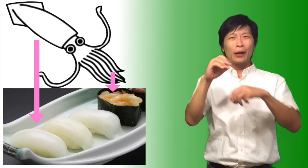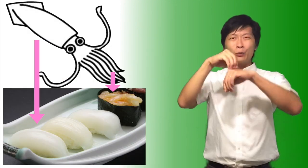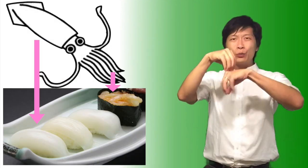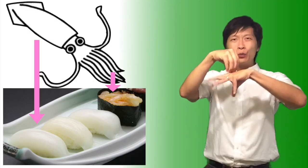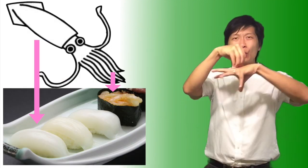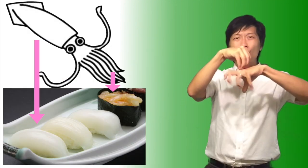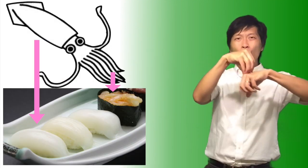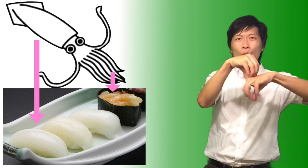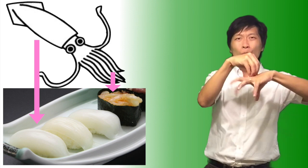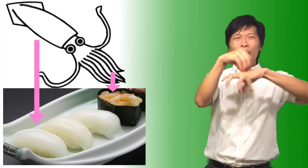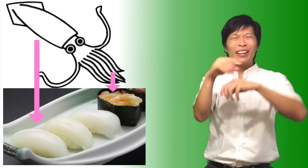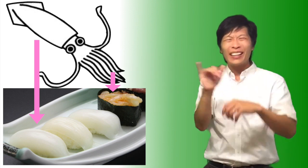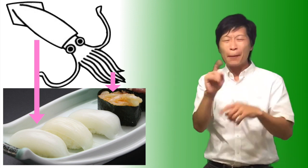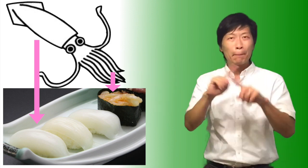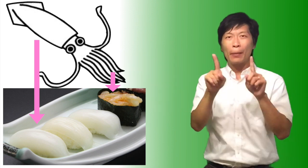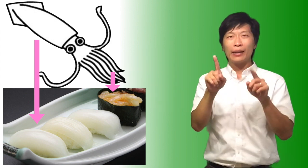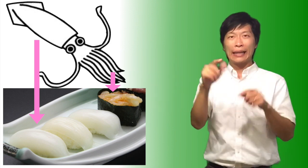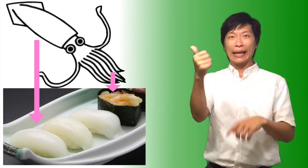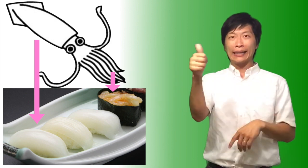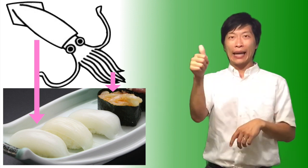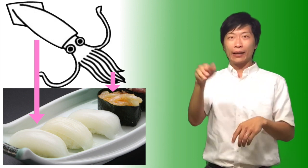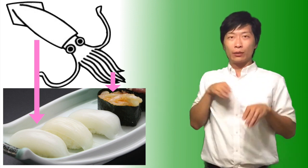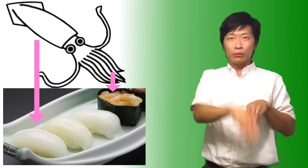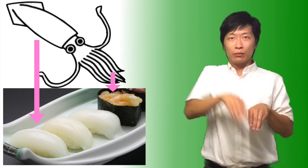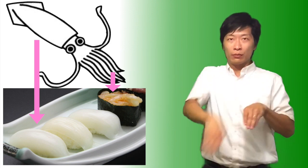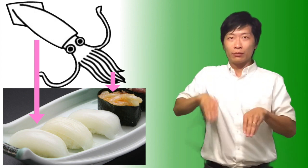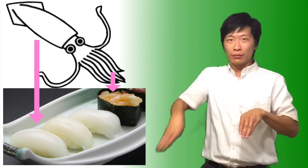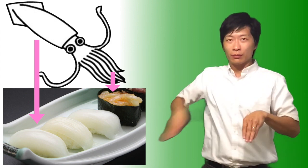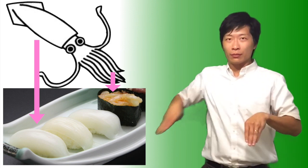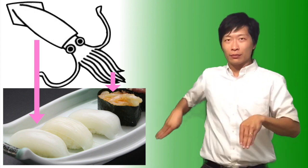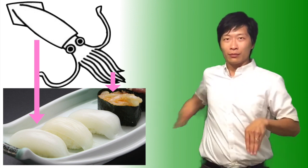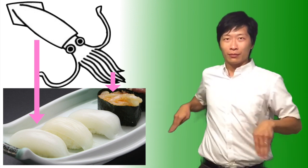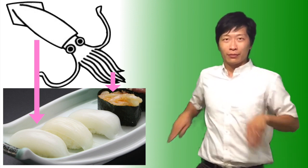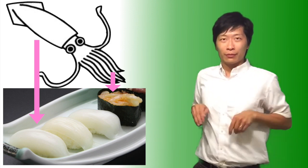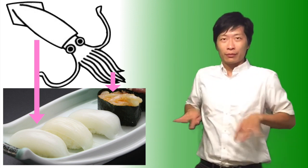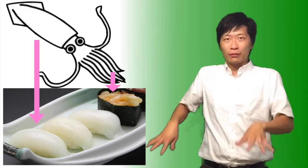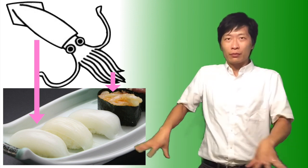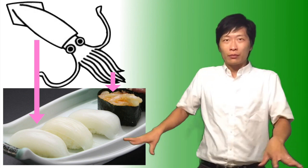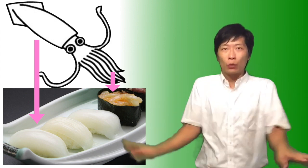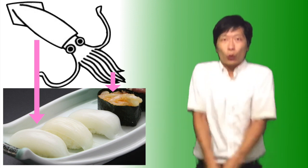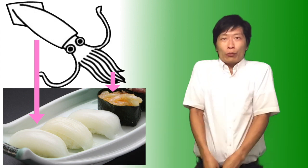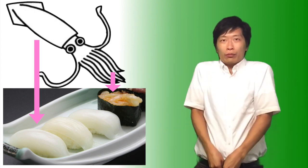Kind of like an octopus but with 10 legs.